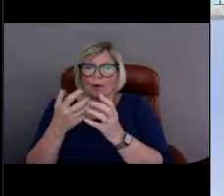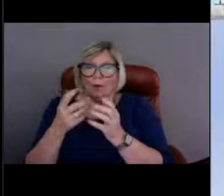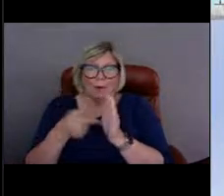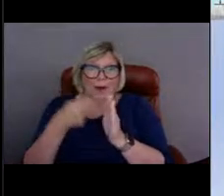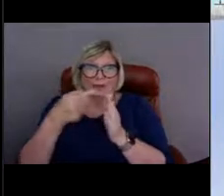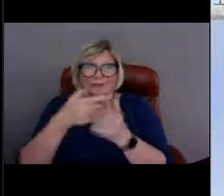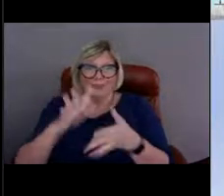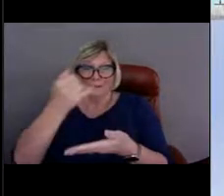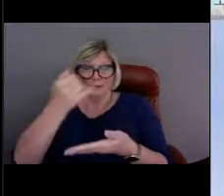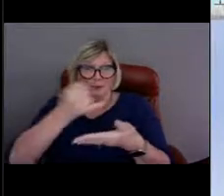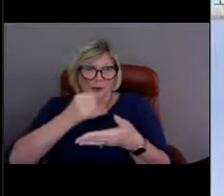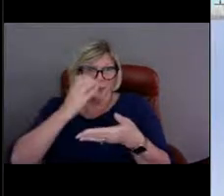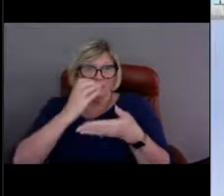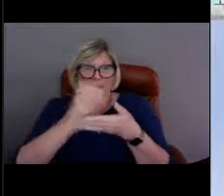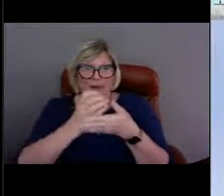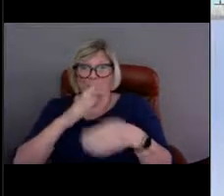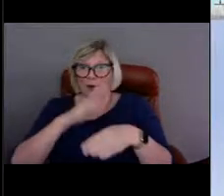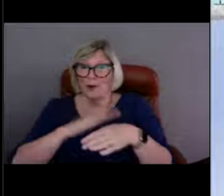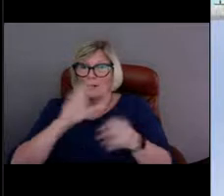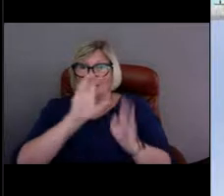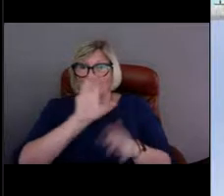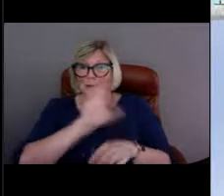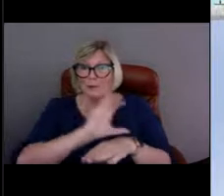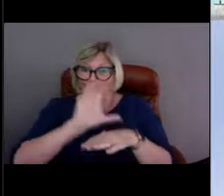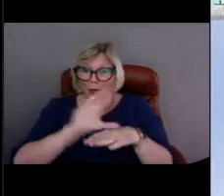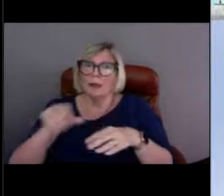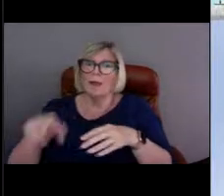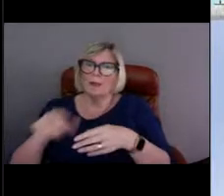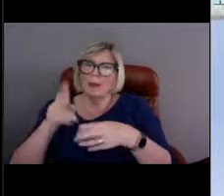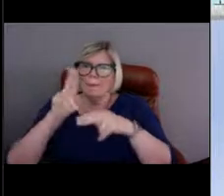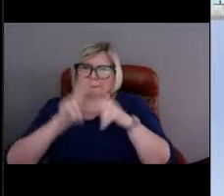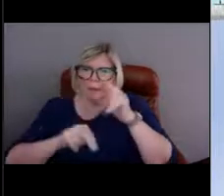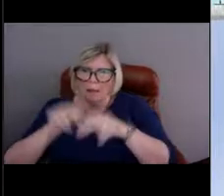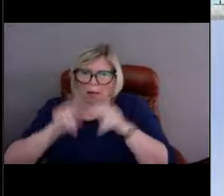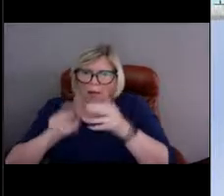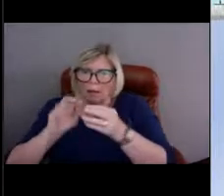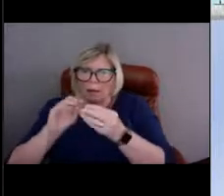they then build or fabricate all the pieces and parts